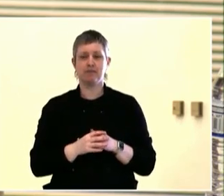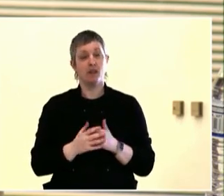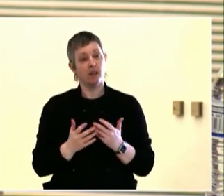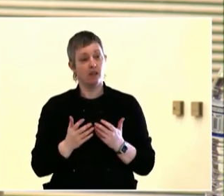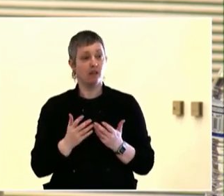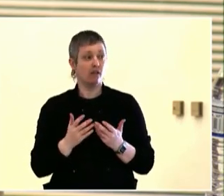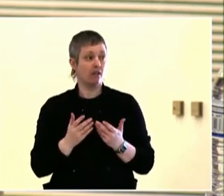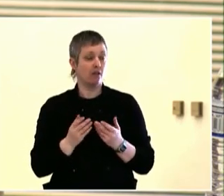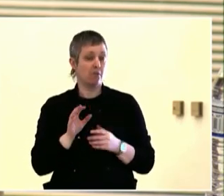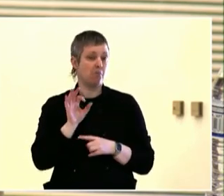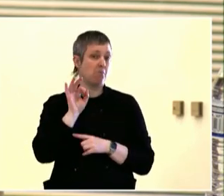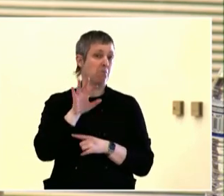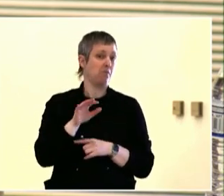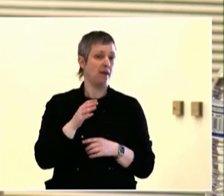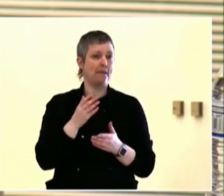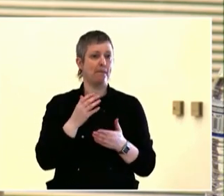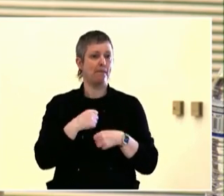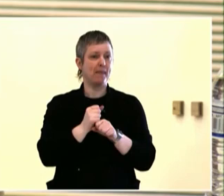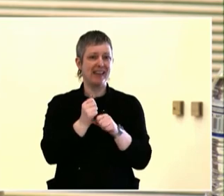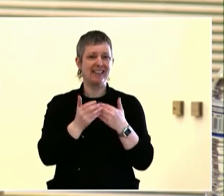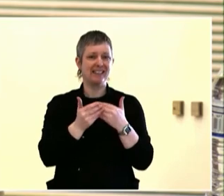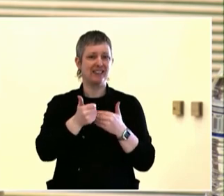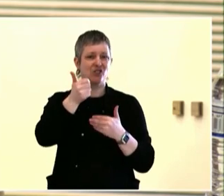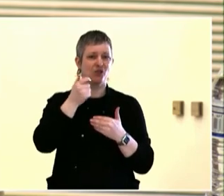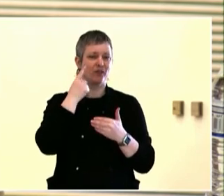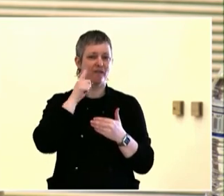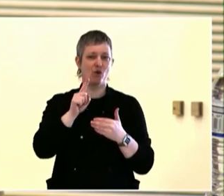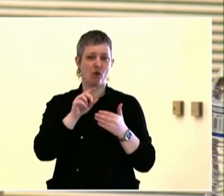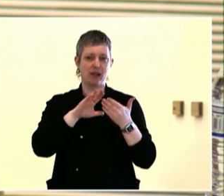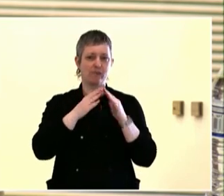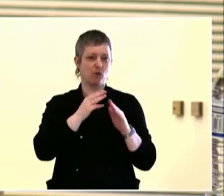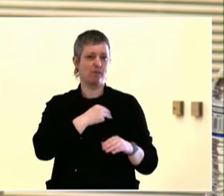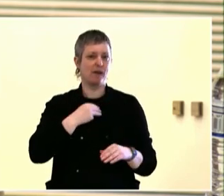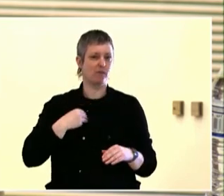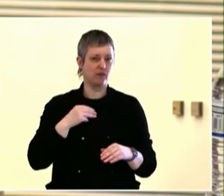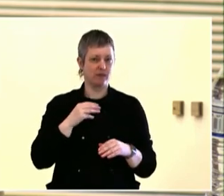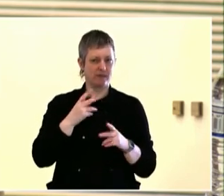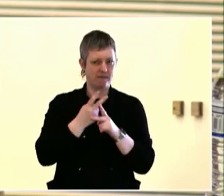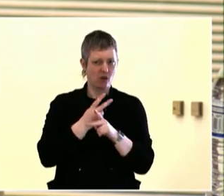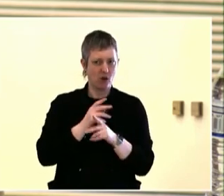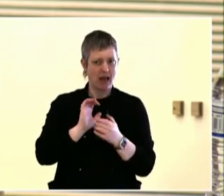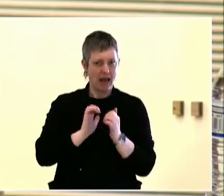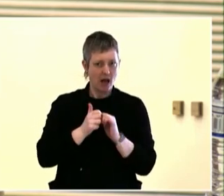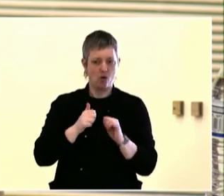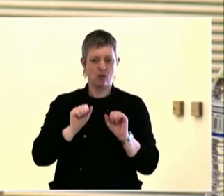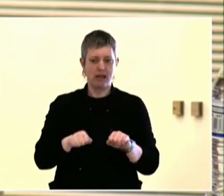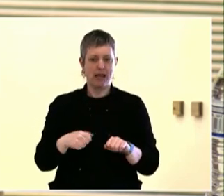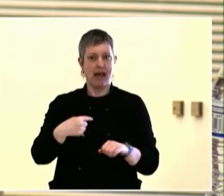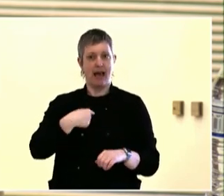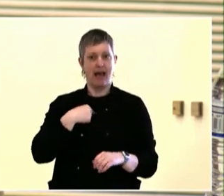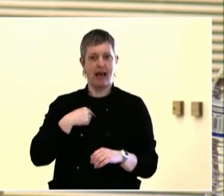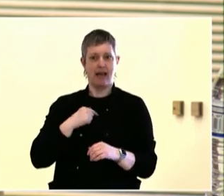professor at the Maxwell school at Syracuse University where I